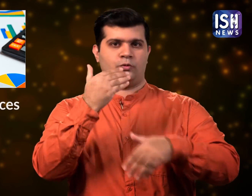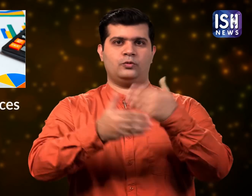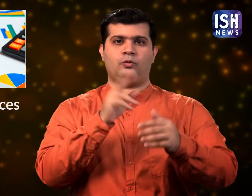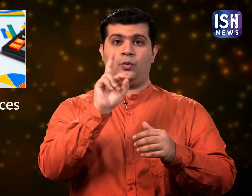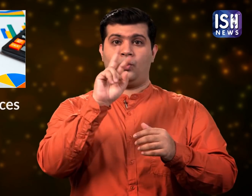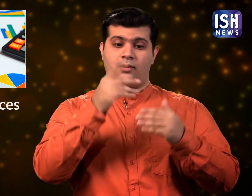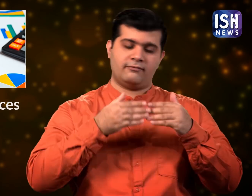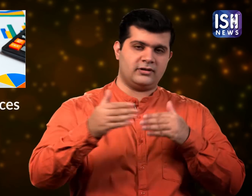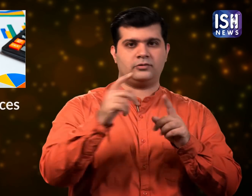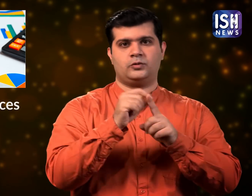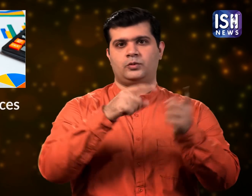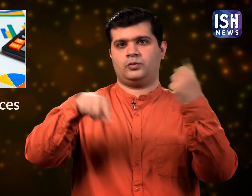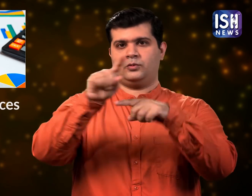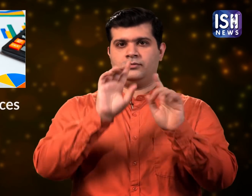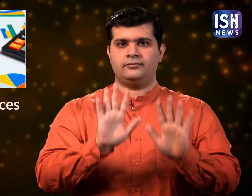So plan your finance well in 2021.